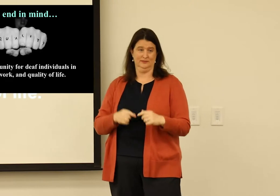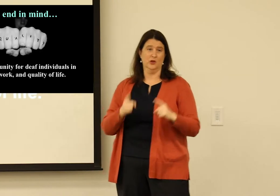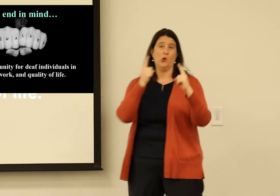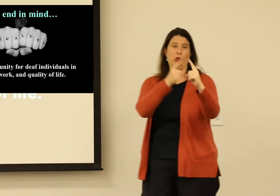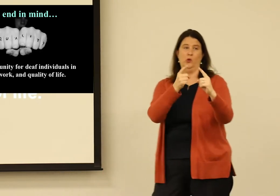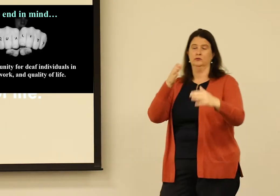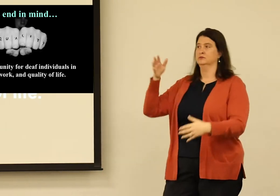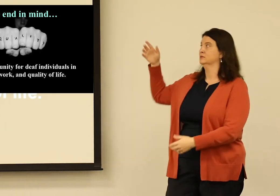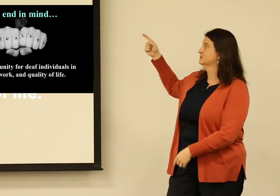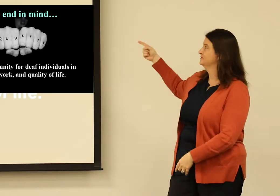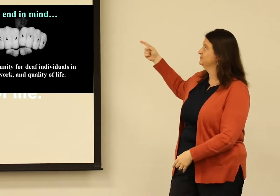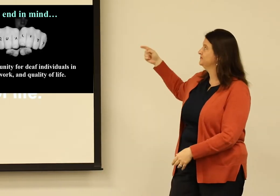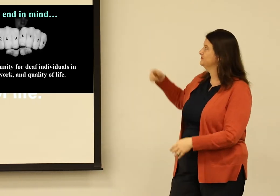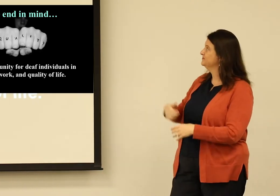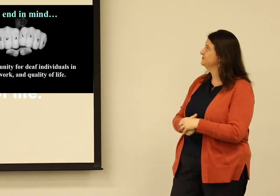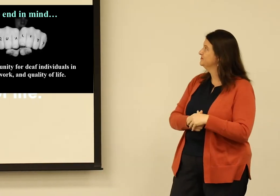So knowing that first, I can now tell you